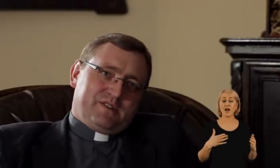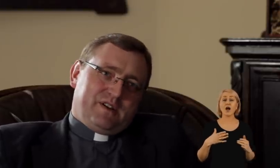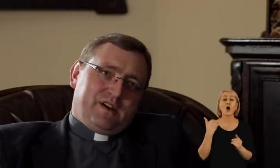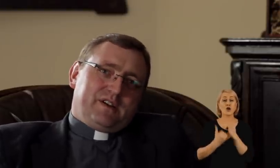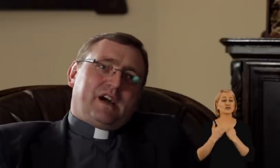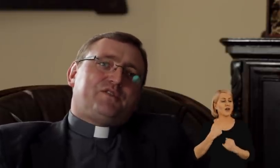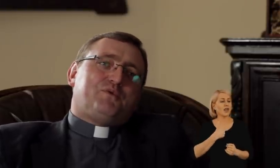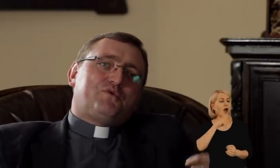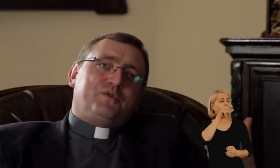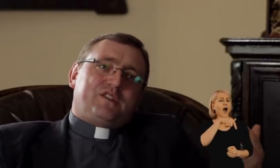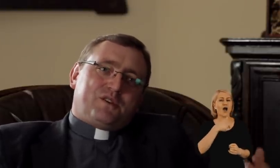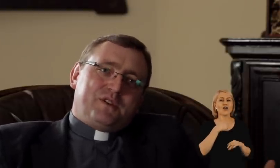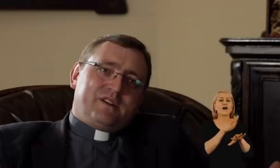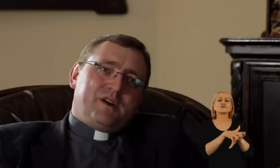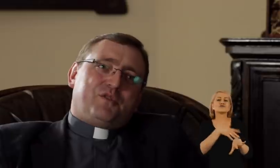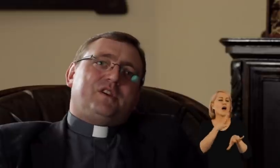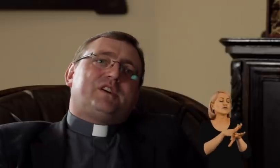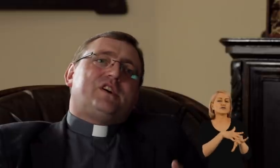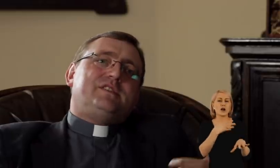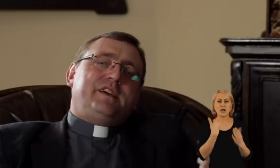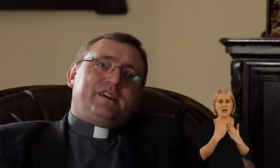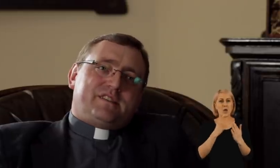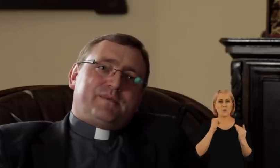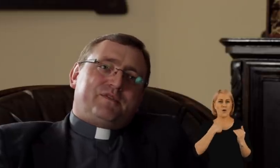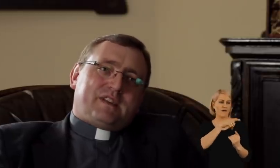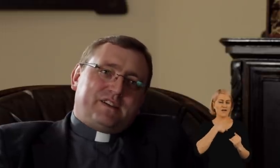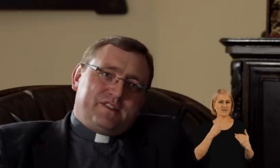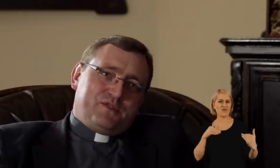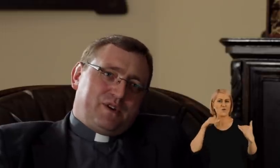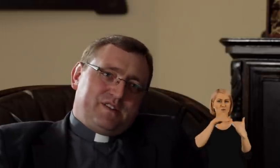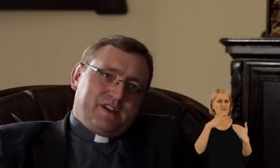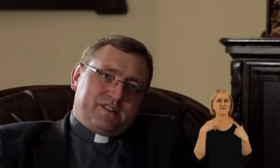I feel sorry for you because I am not in such a bad situation as you are.